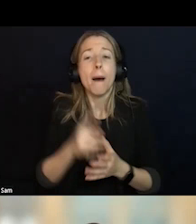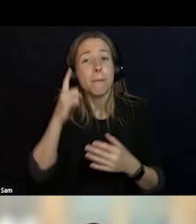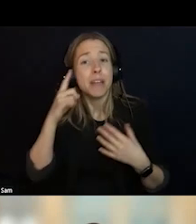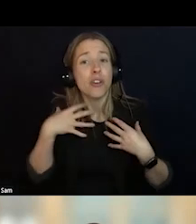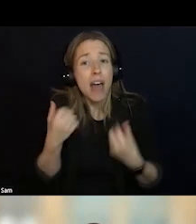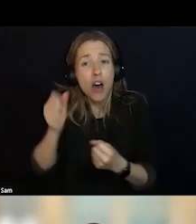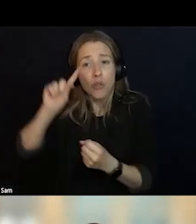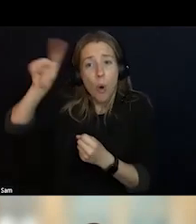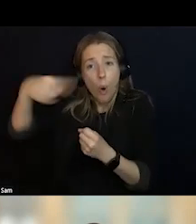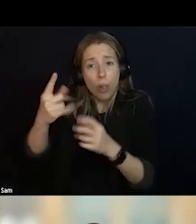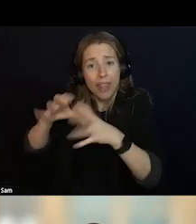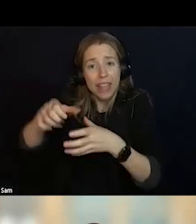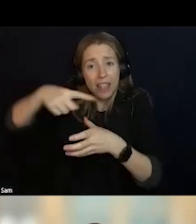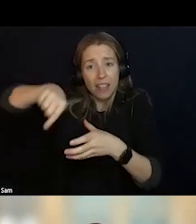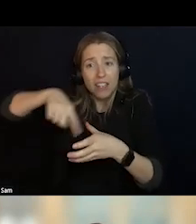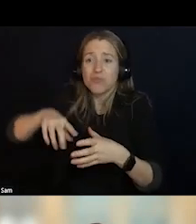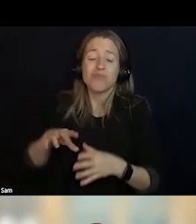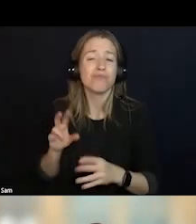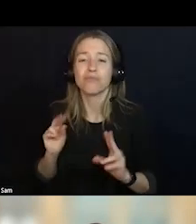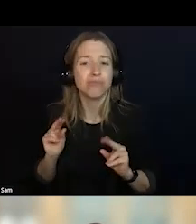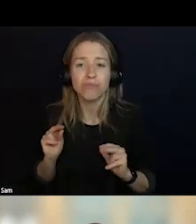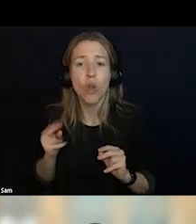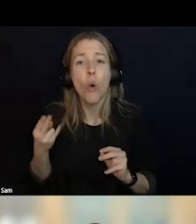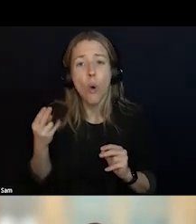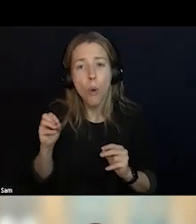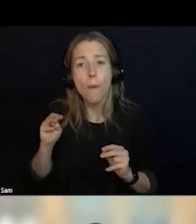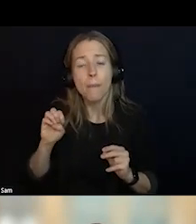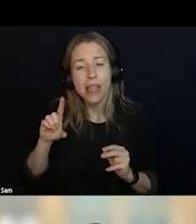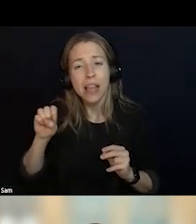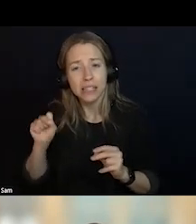WE KNOW THAT A LARGE PERCENT OF HOMELESS POPULATION ARE HOMELESS